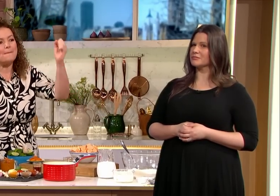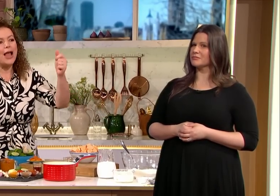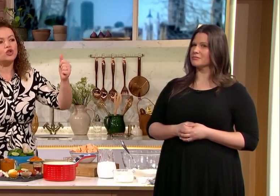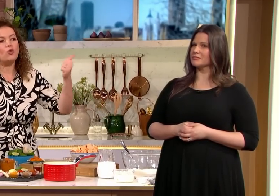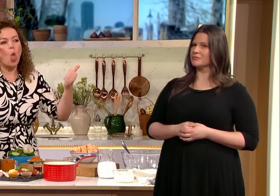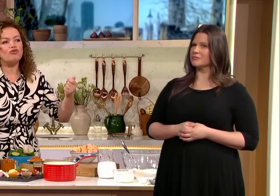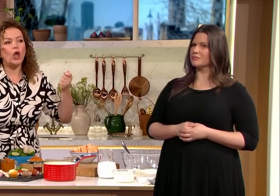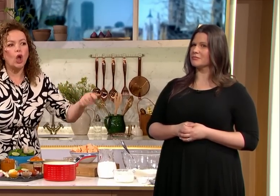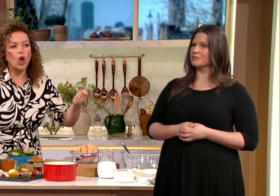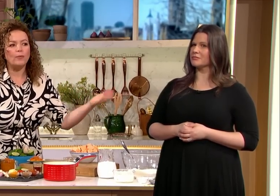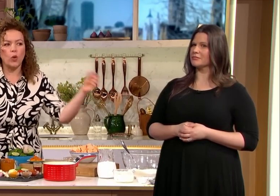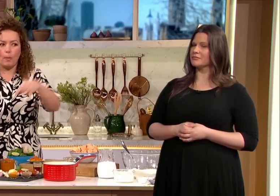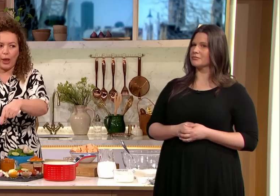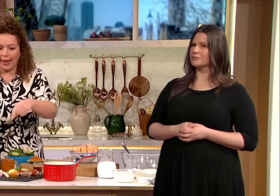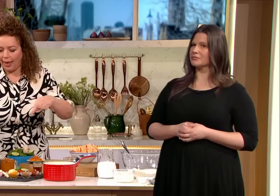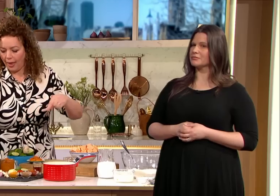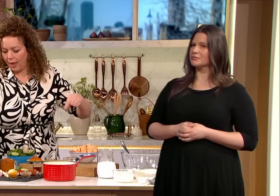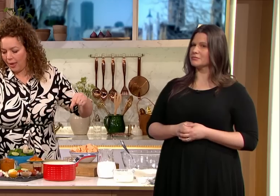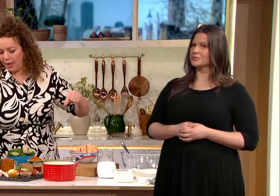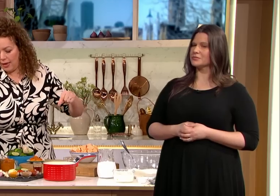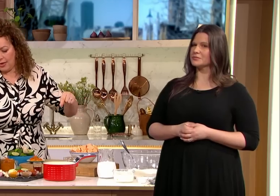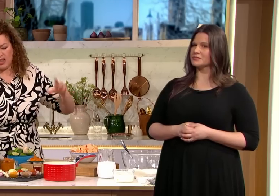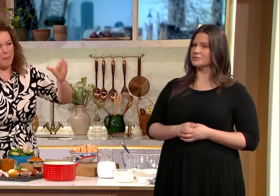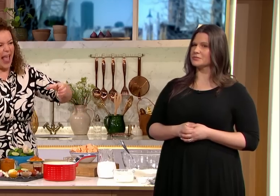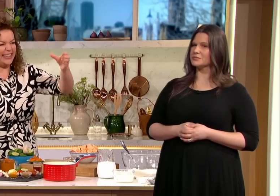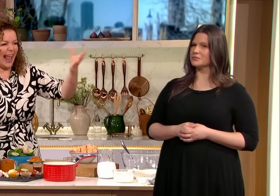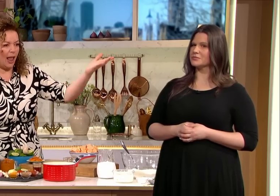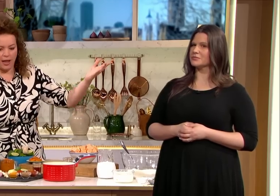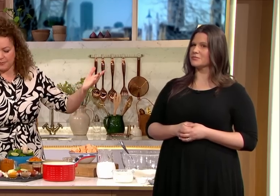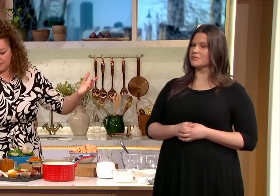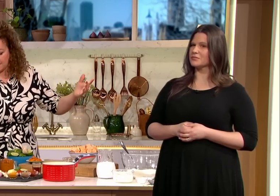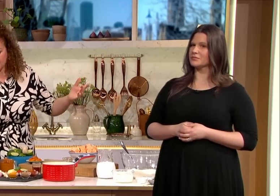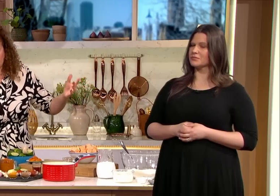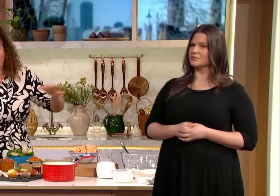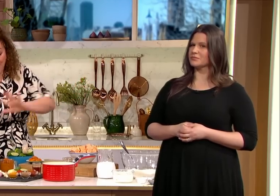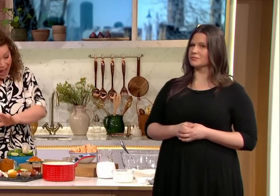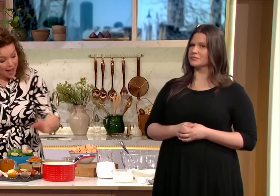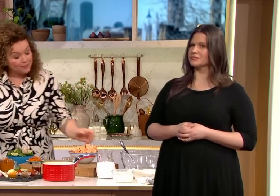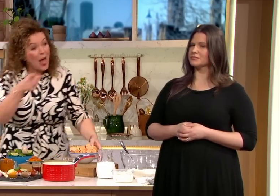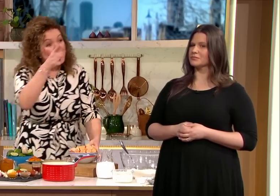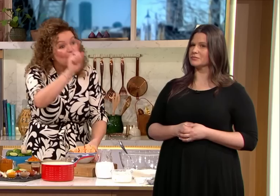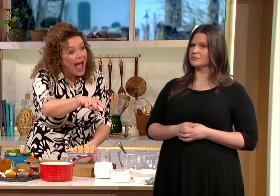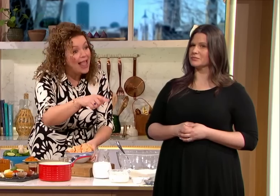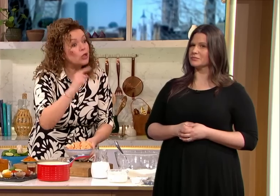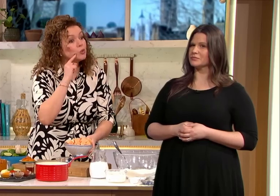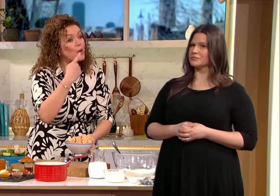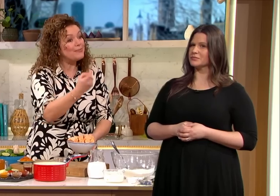substitute in different colour lentils if you wanted to but again just check whether you're they're dried whether they're canned lentils they're they're pre-cooked